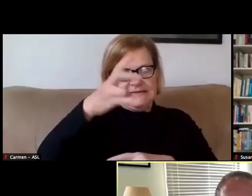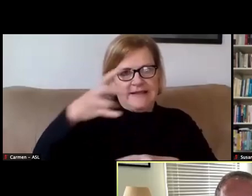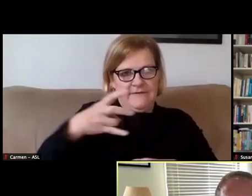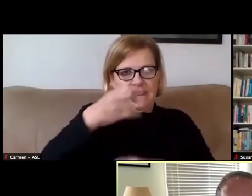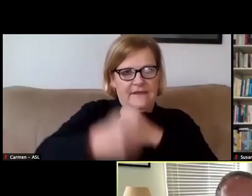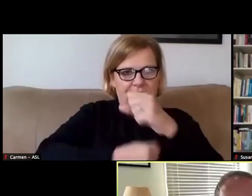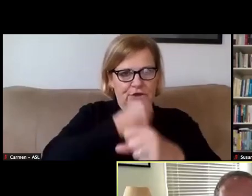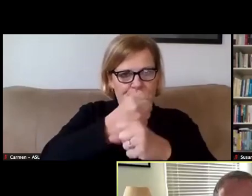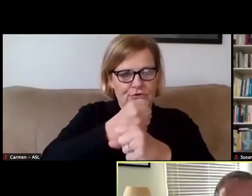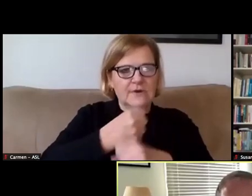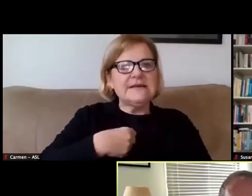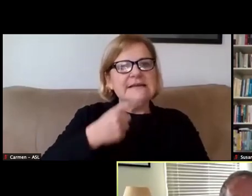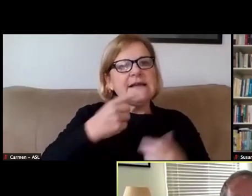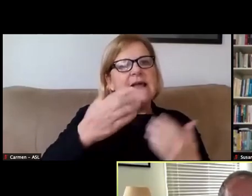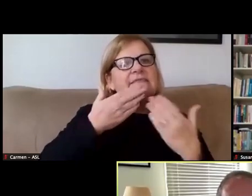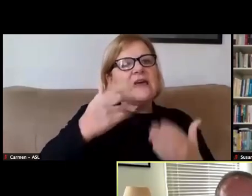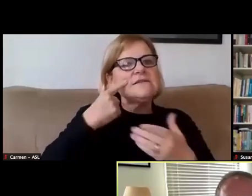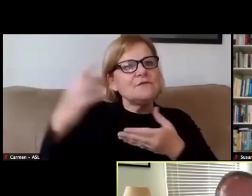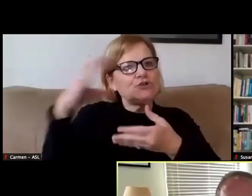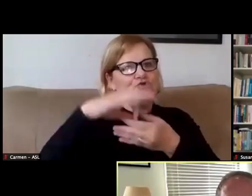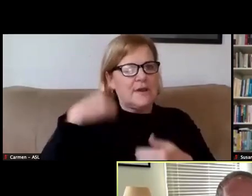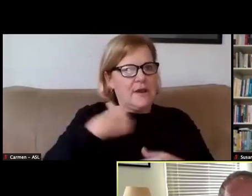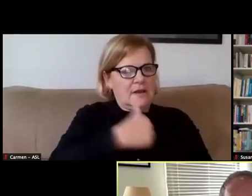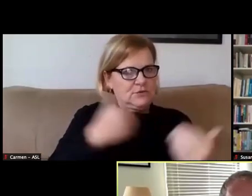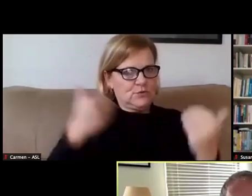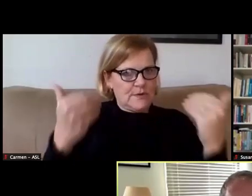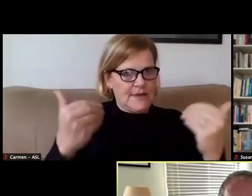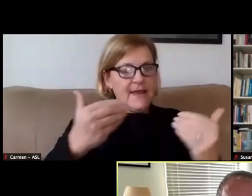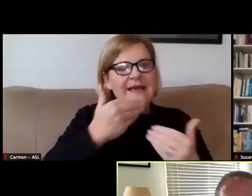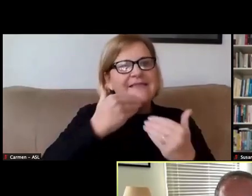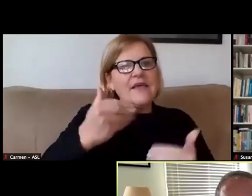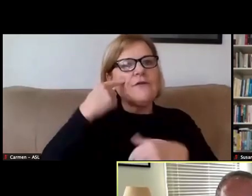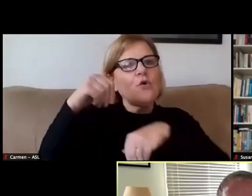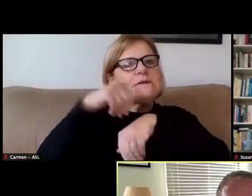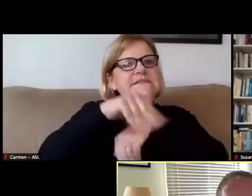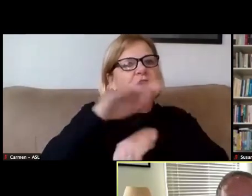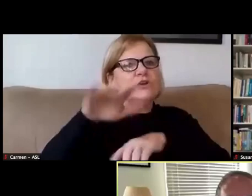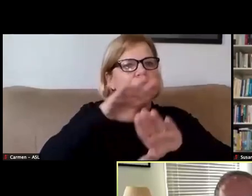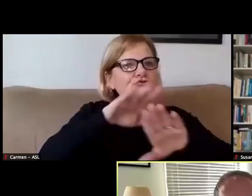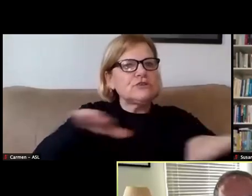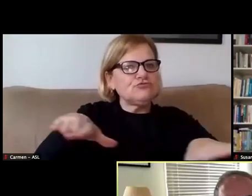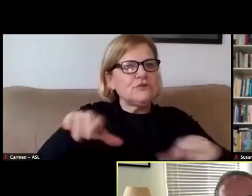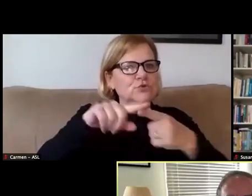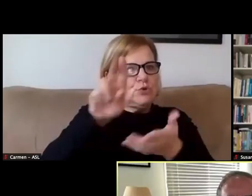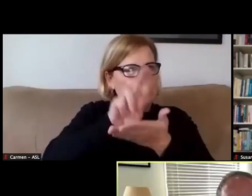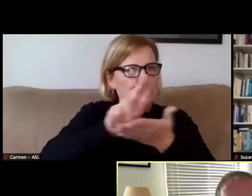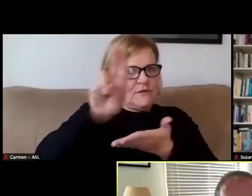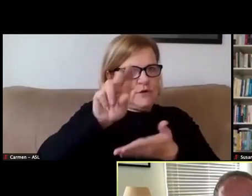As I said, thanks for joining us today. And thank you for sending your children to the University of Michigan.